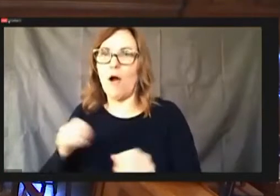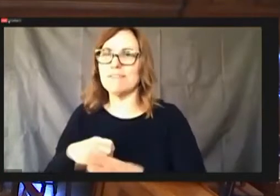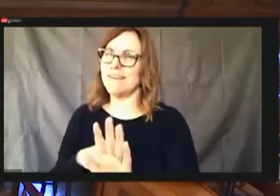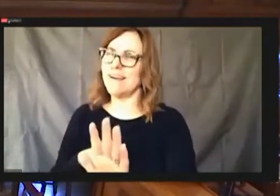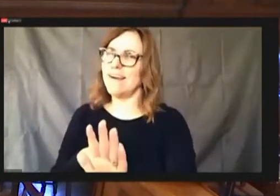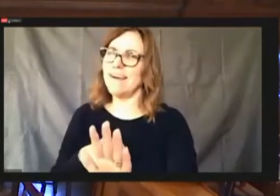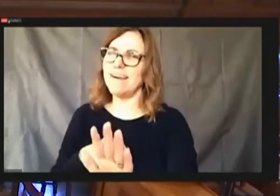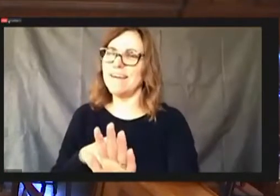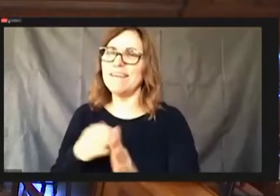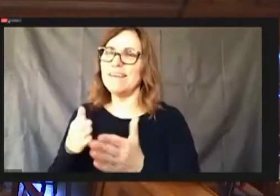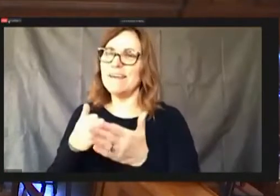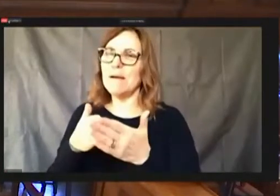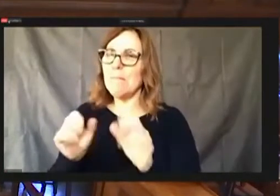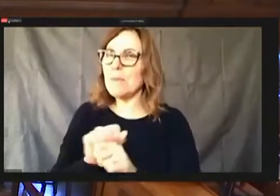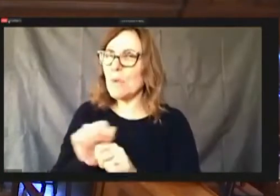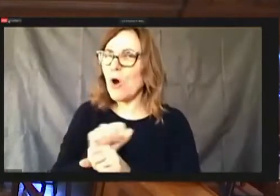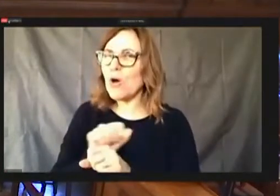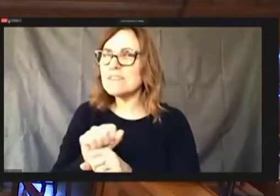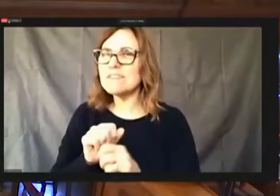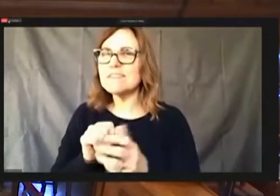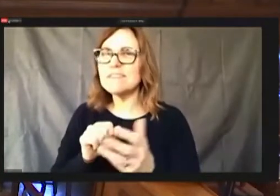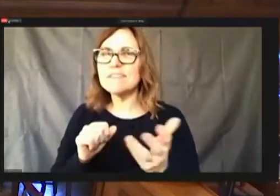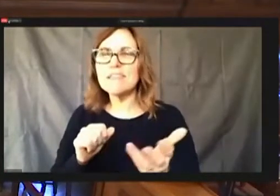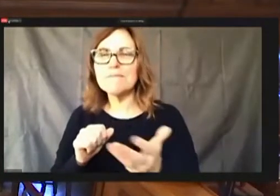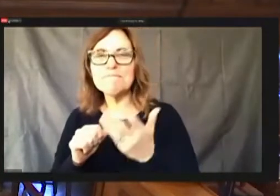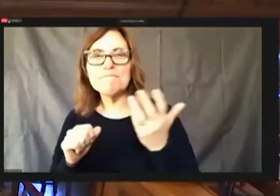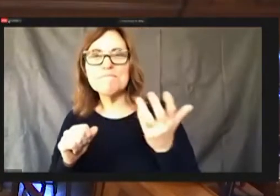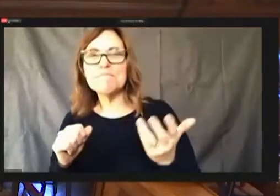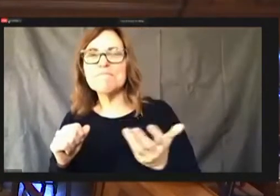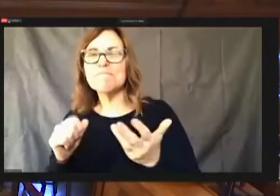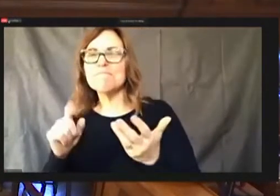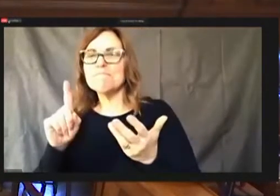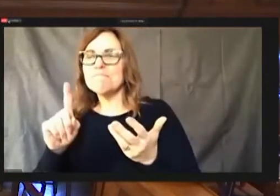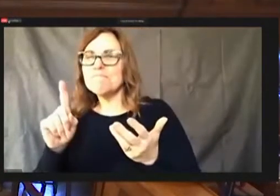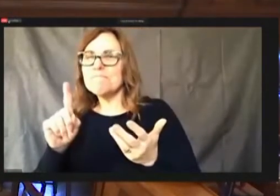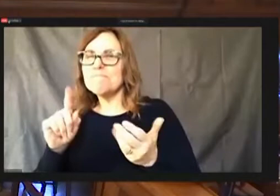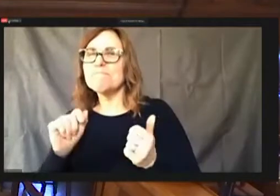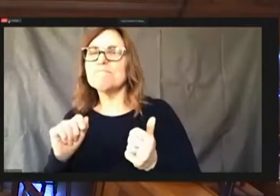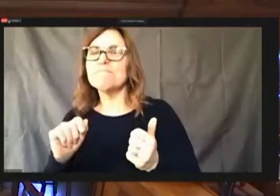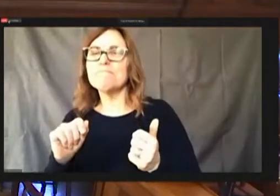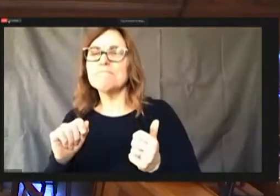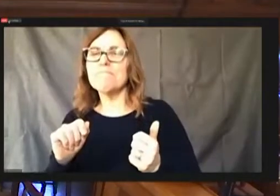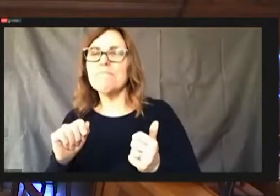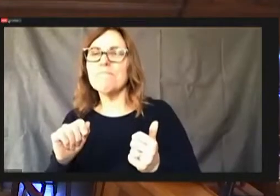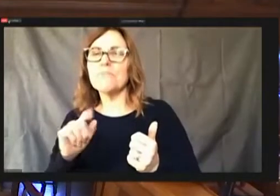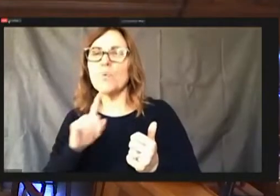Typically from a managerial aspect that it would have its own director so it would be